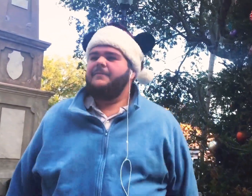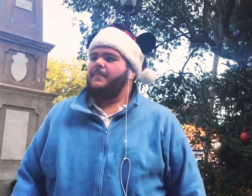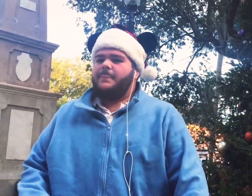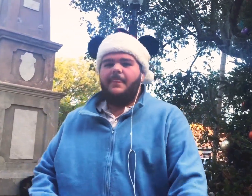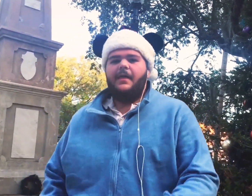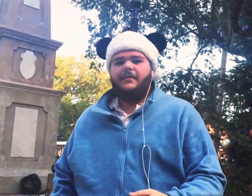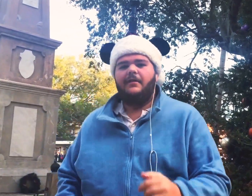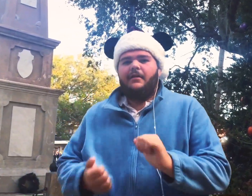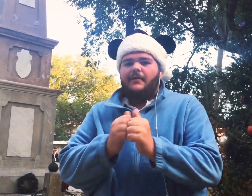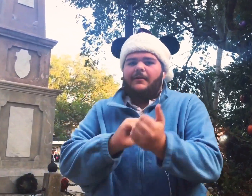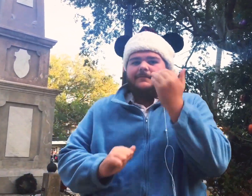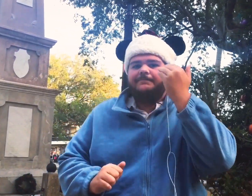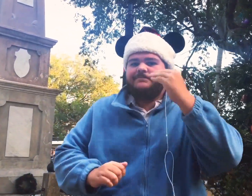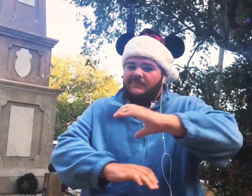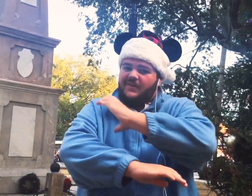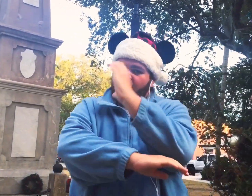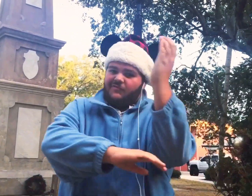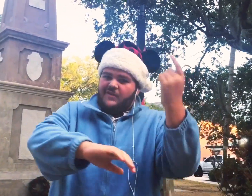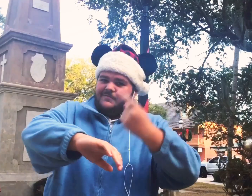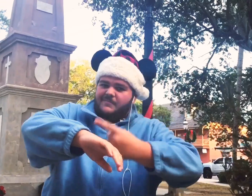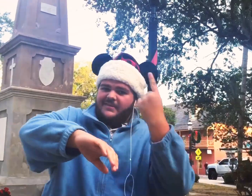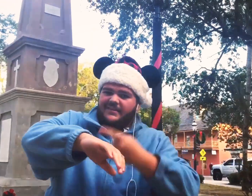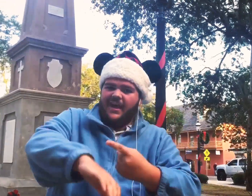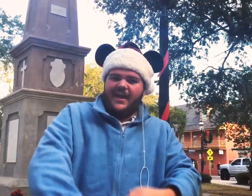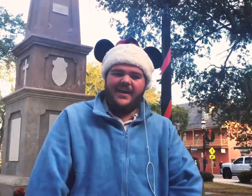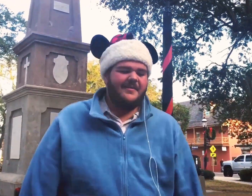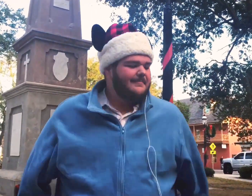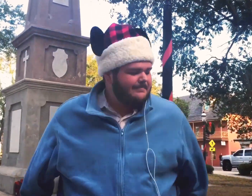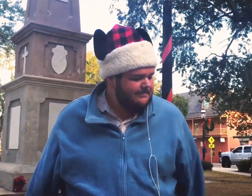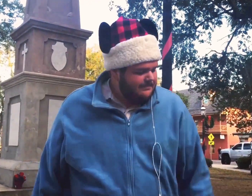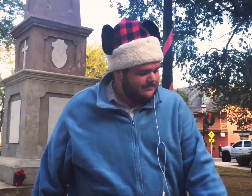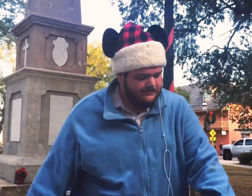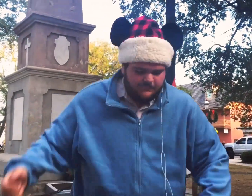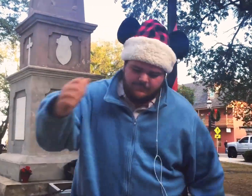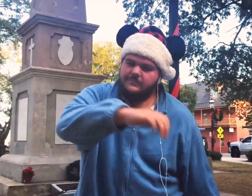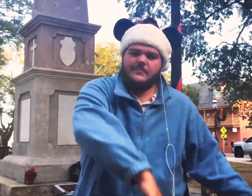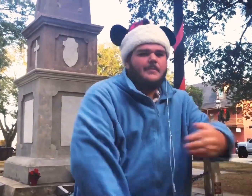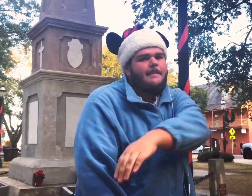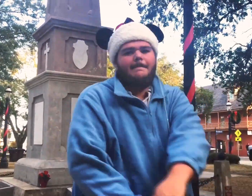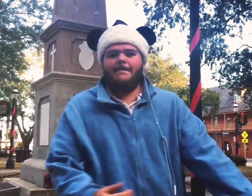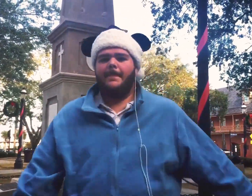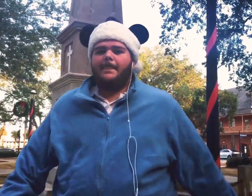that's what makes it Christmas time Oh